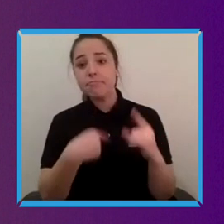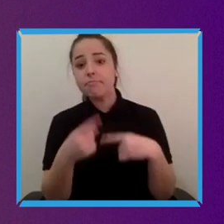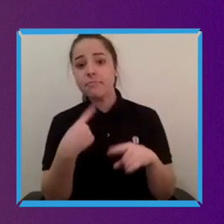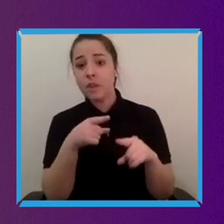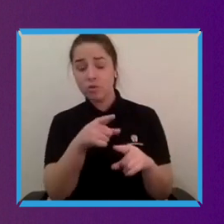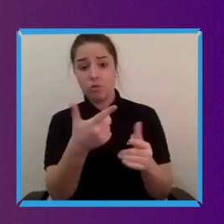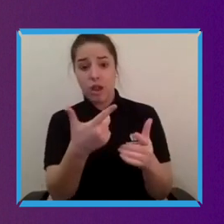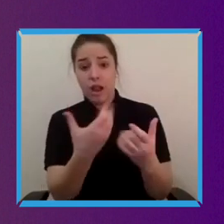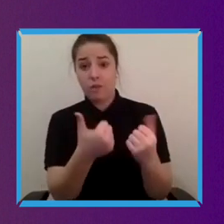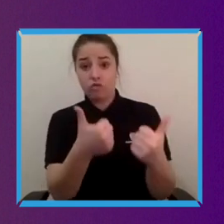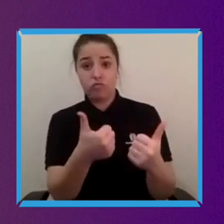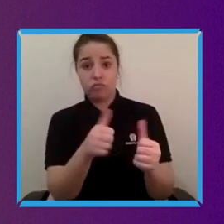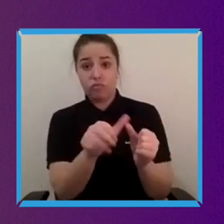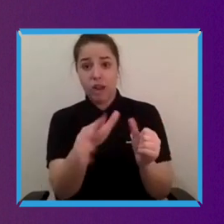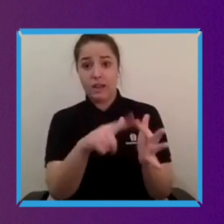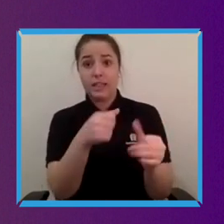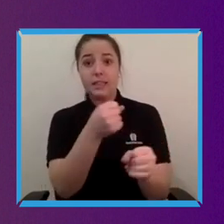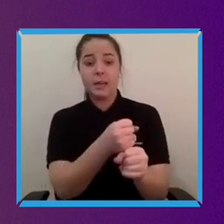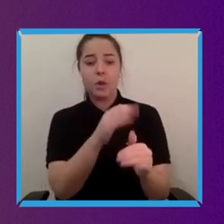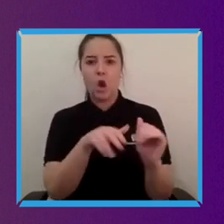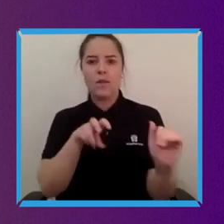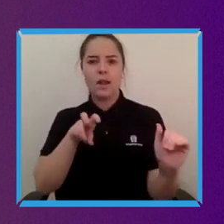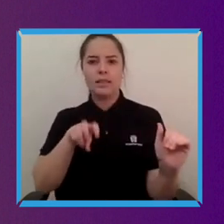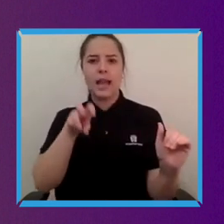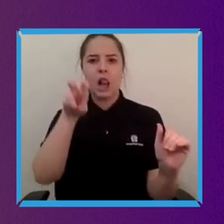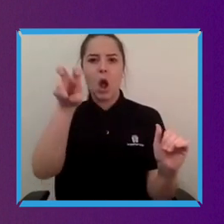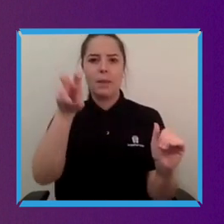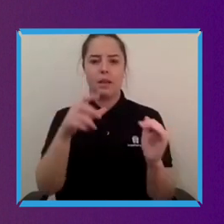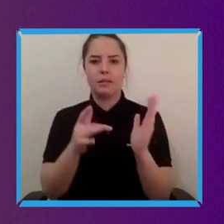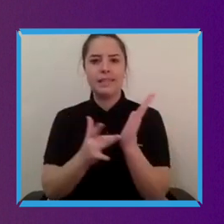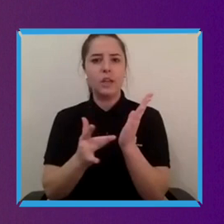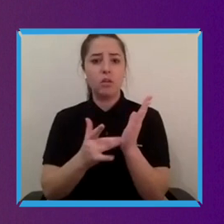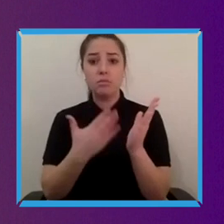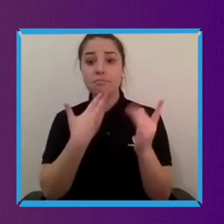around stair climbing technology but do you want to kind of talk a little bit to that.